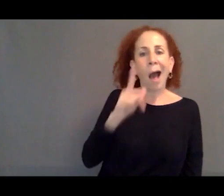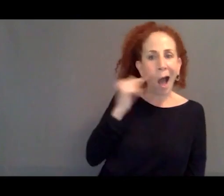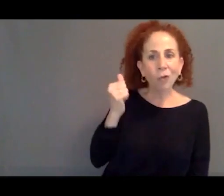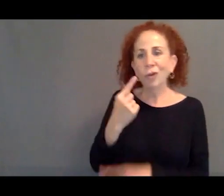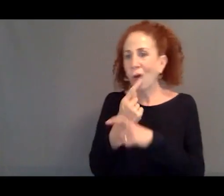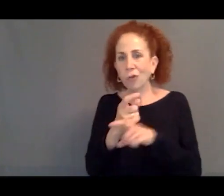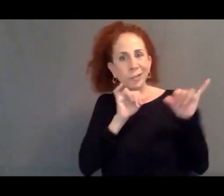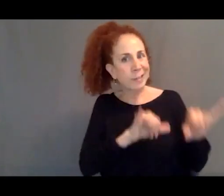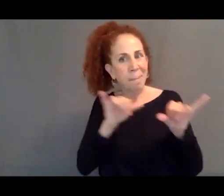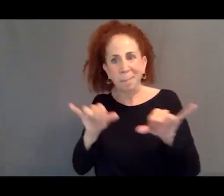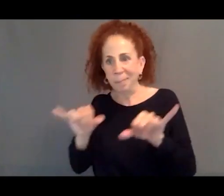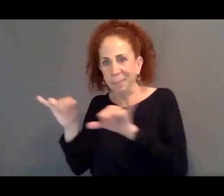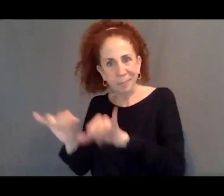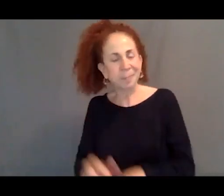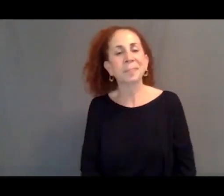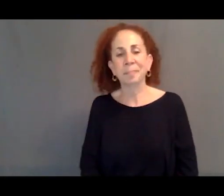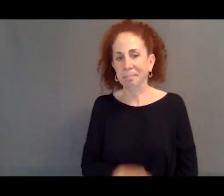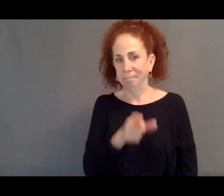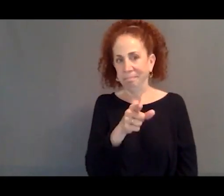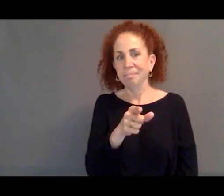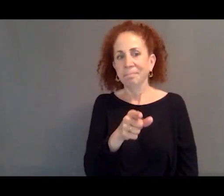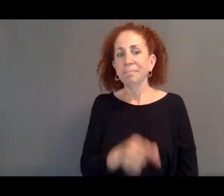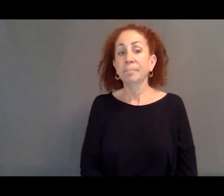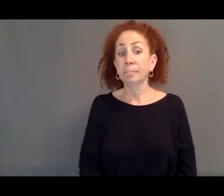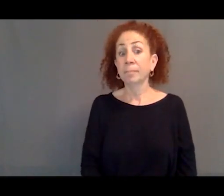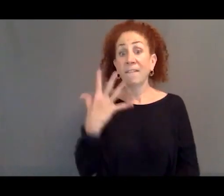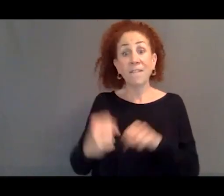So within five years, Hungary and Austria